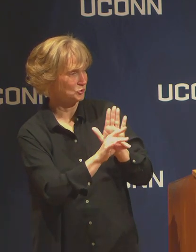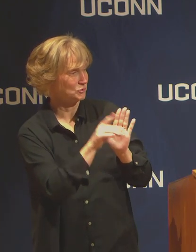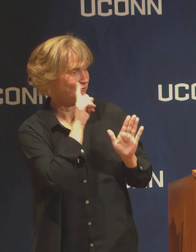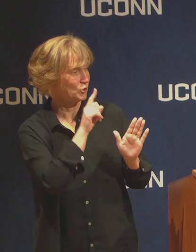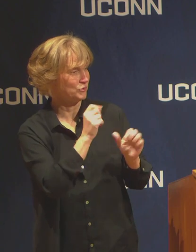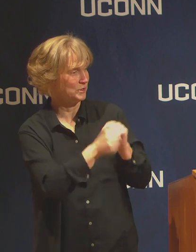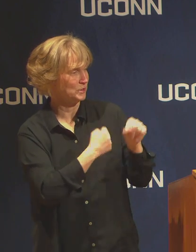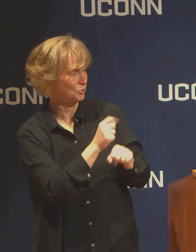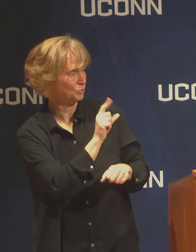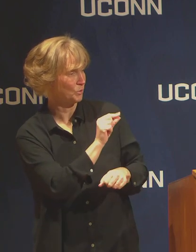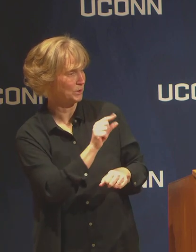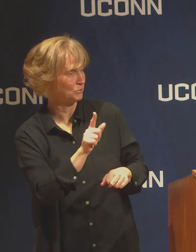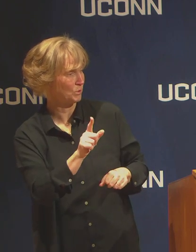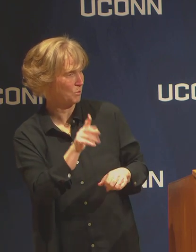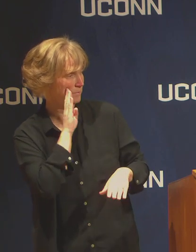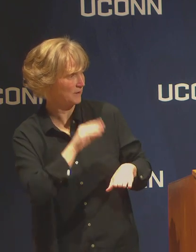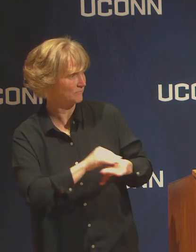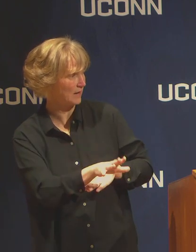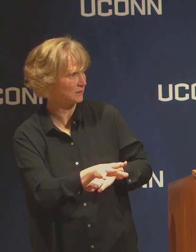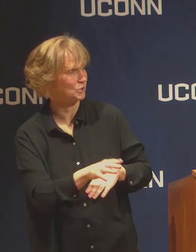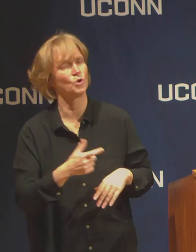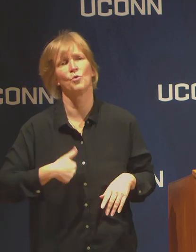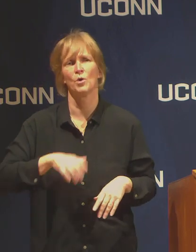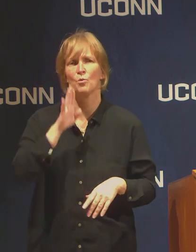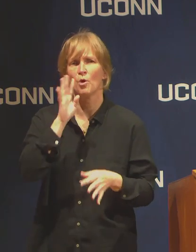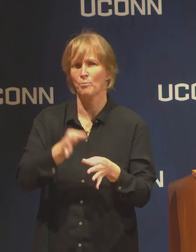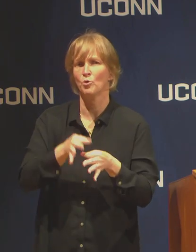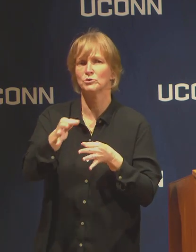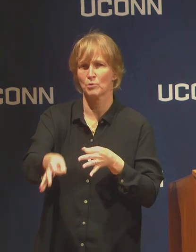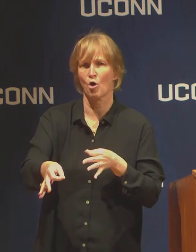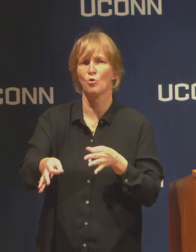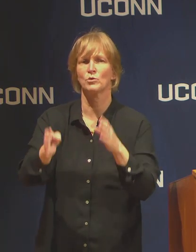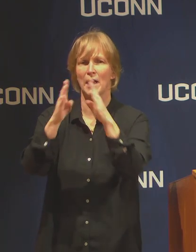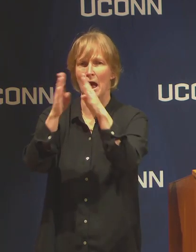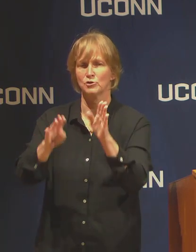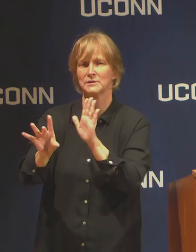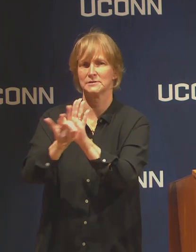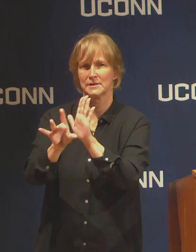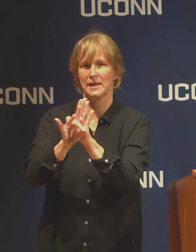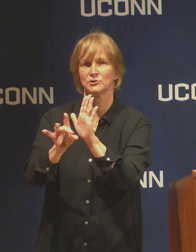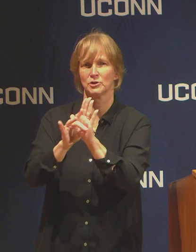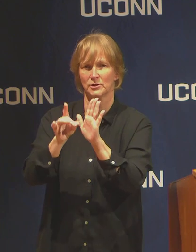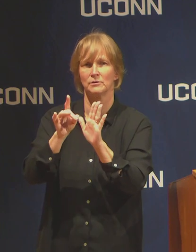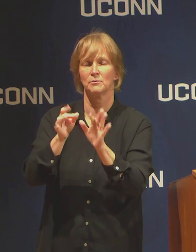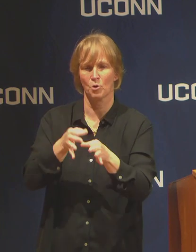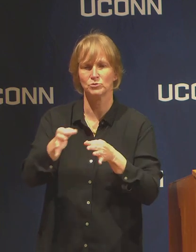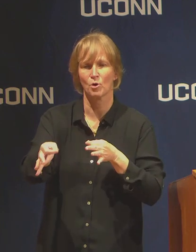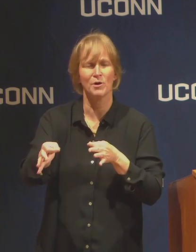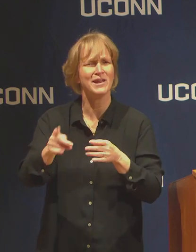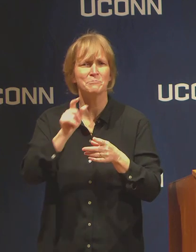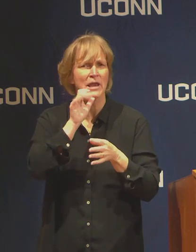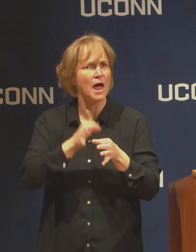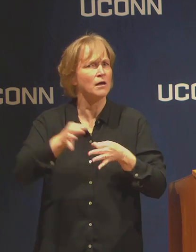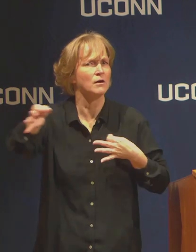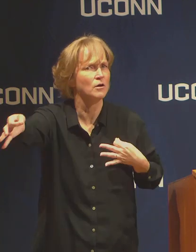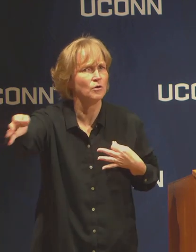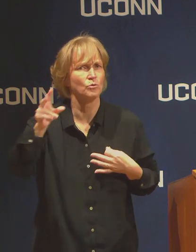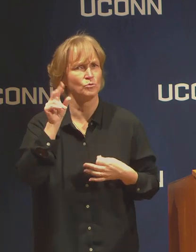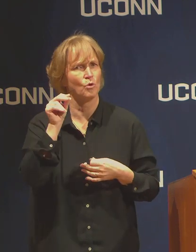We're going to postpone scheduling for housing selection, but not too far. We'll be notifying you later in the week about